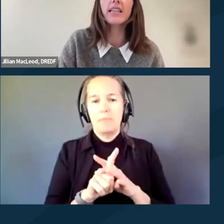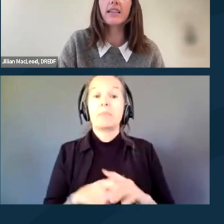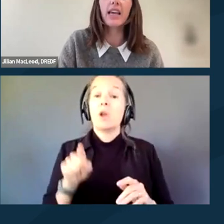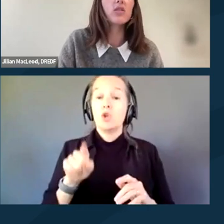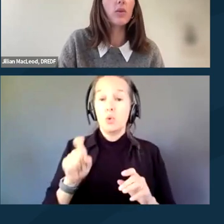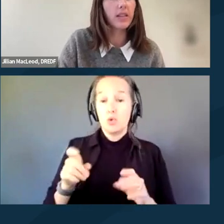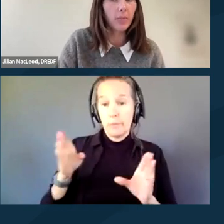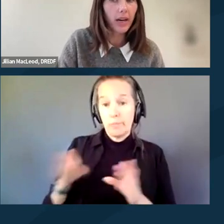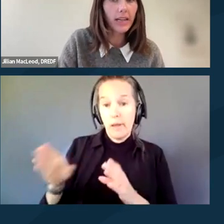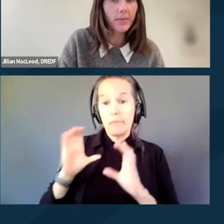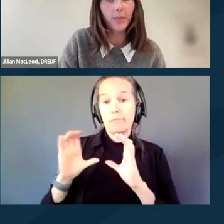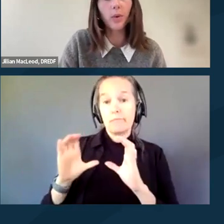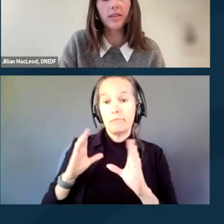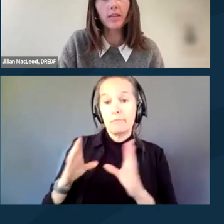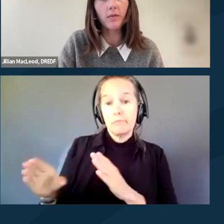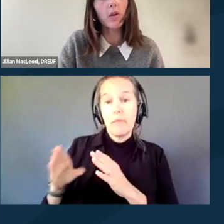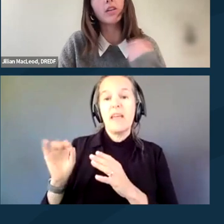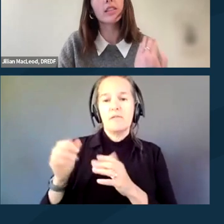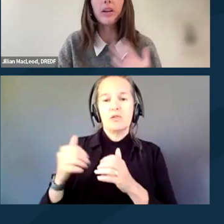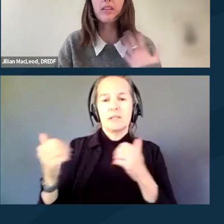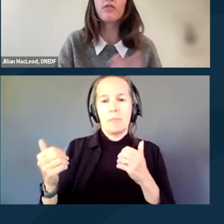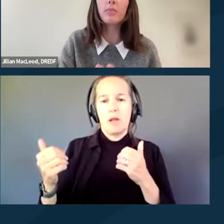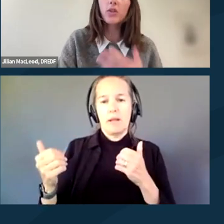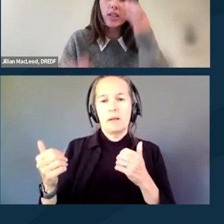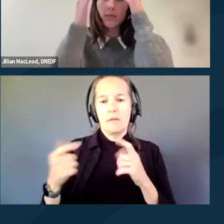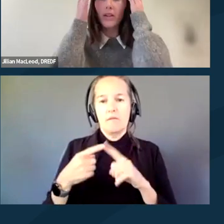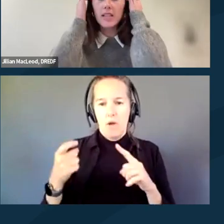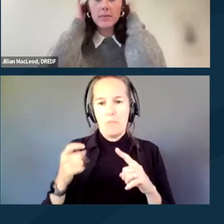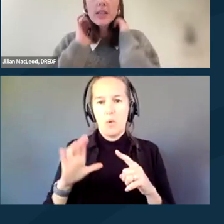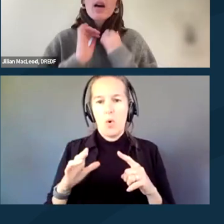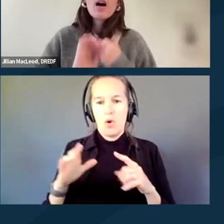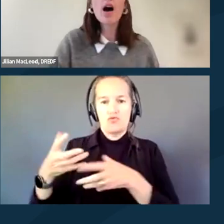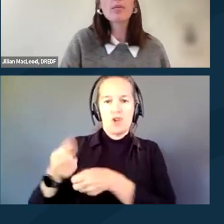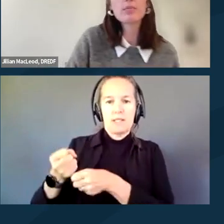in case you are separated with or separated from your trusted person.